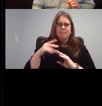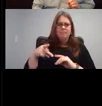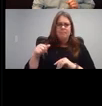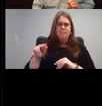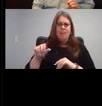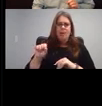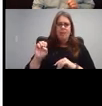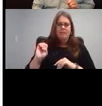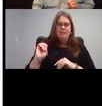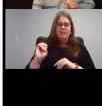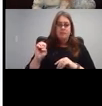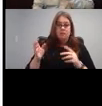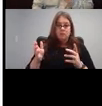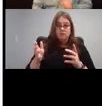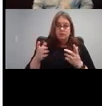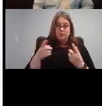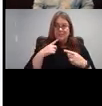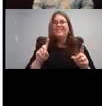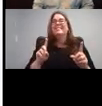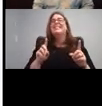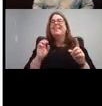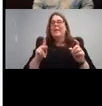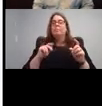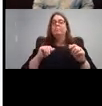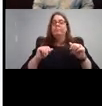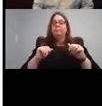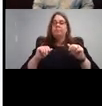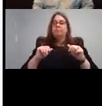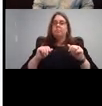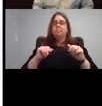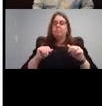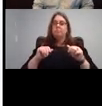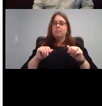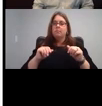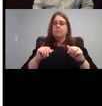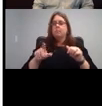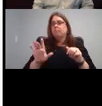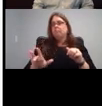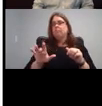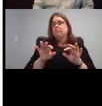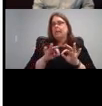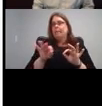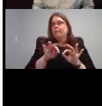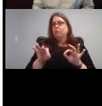That's okay. You can turn on the caption.